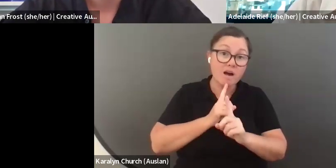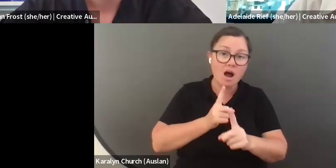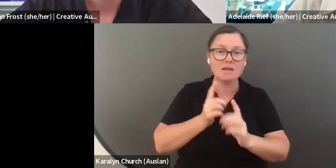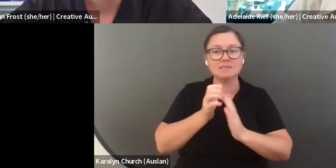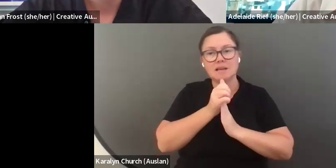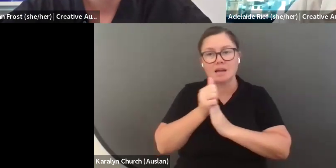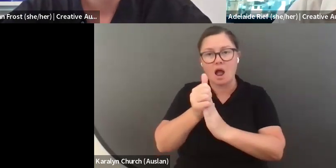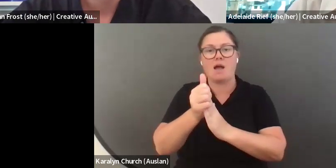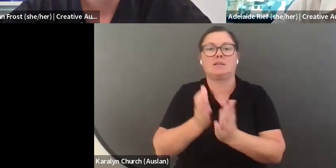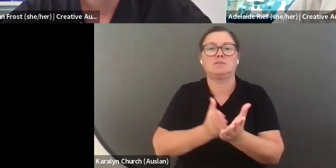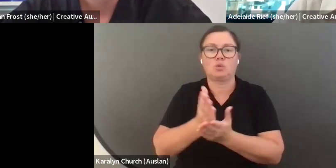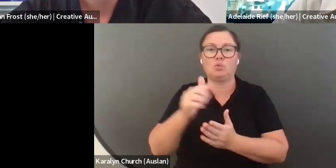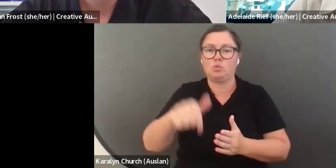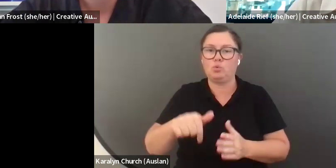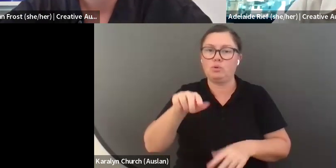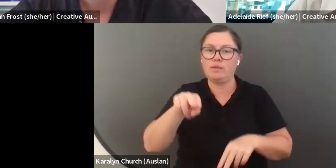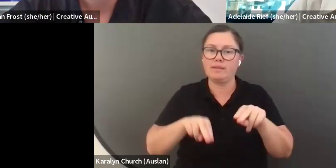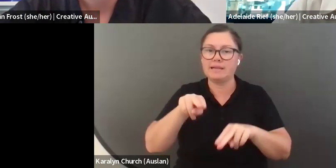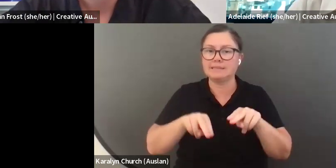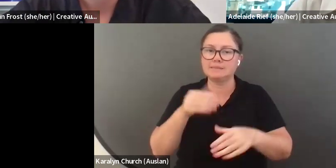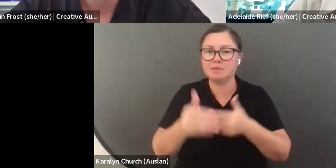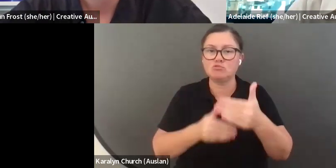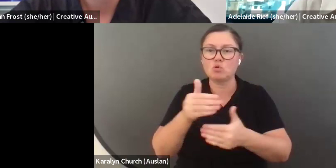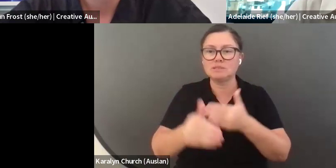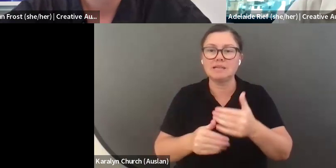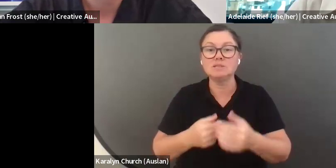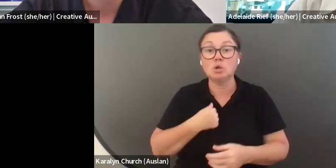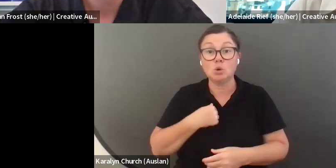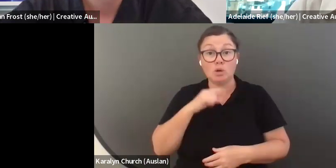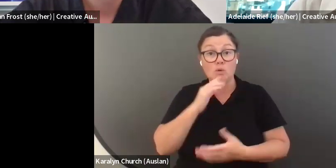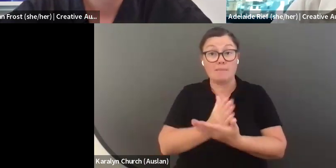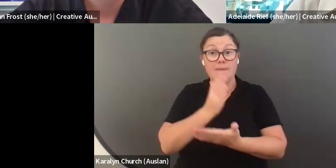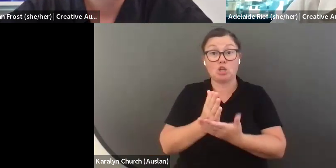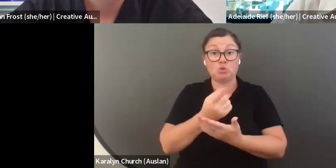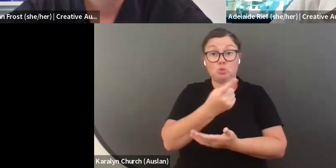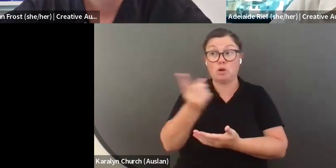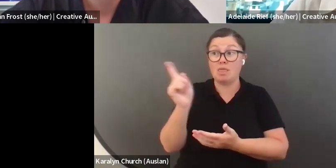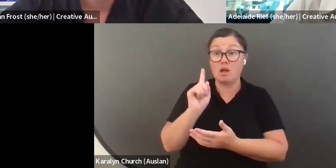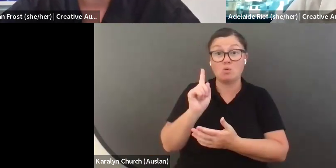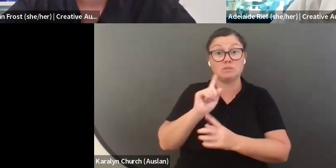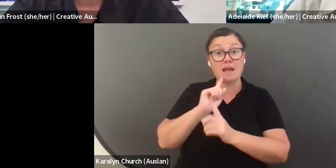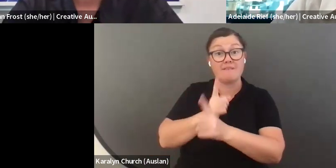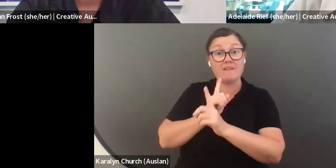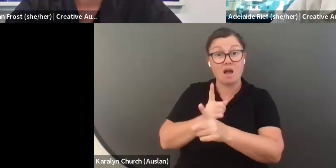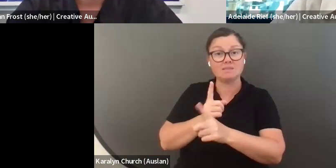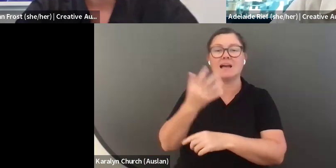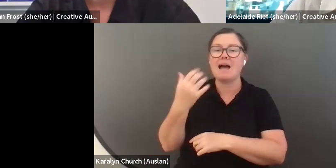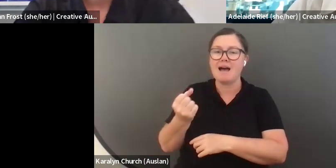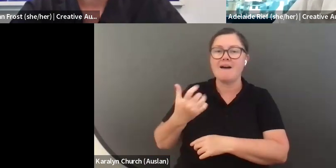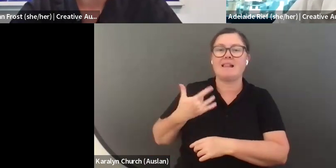we do here. at Creative Australia. We will ensure that our industry advisers have lived experience, particularly